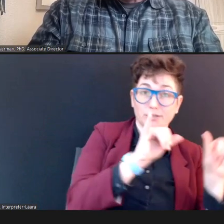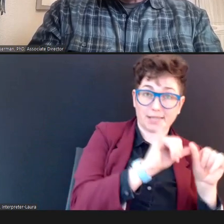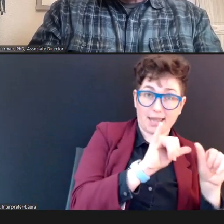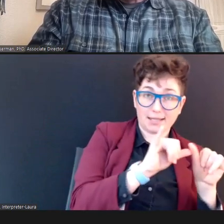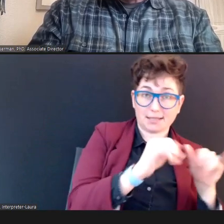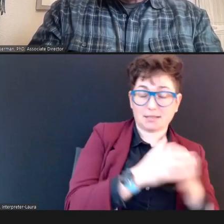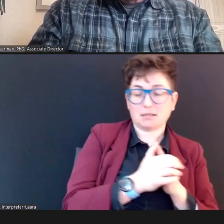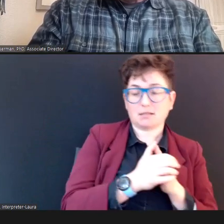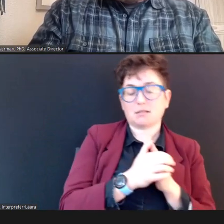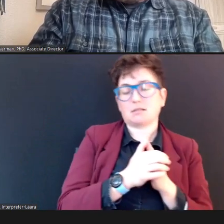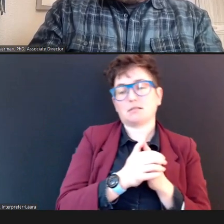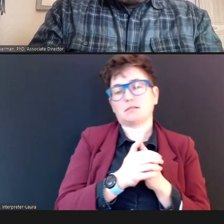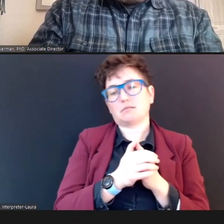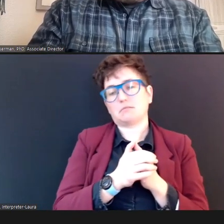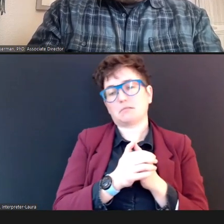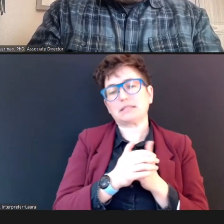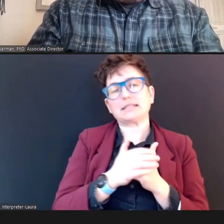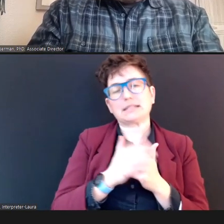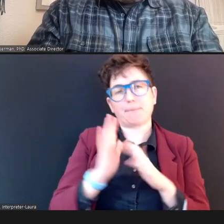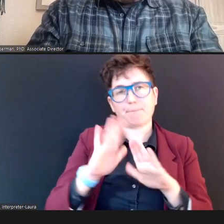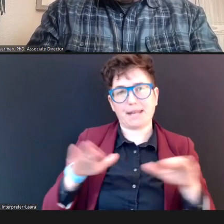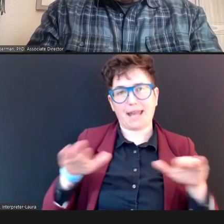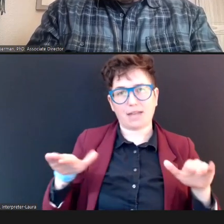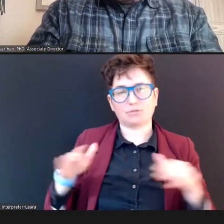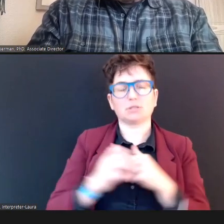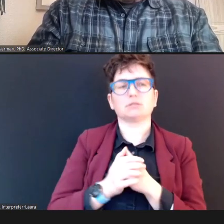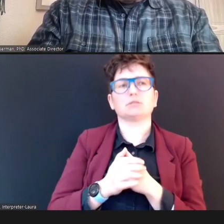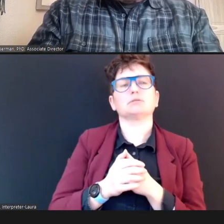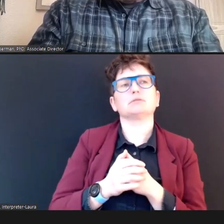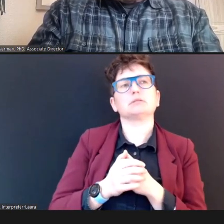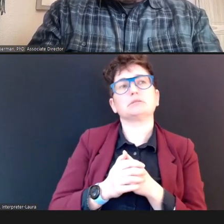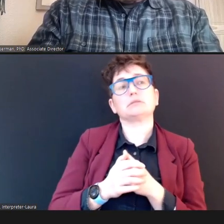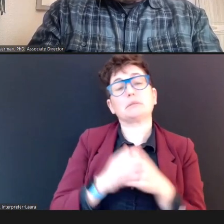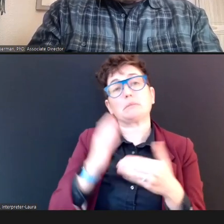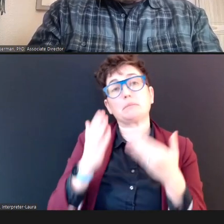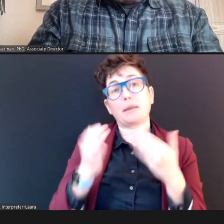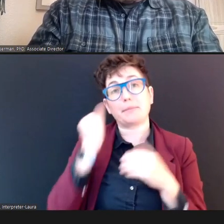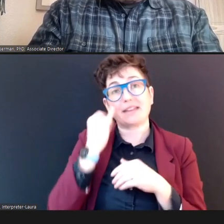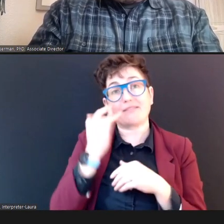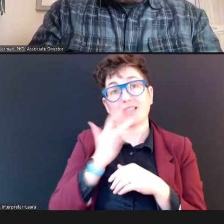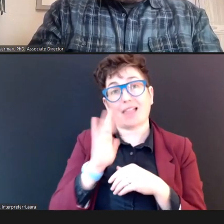Pediatric foam tip, and maybe, if you're lucky you'll have one in the middle.